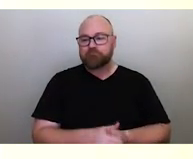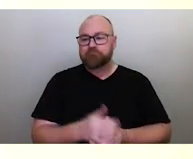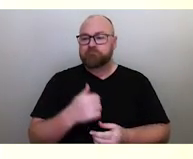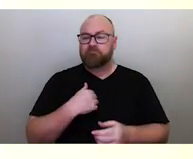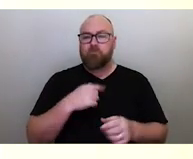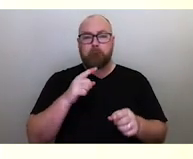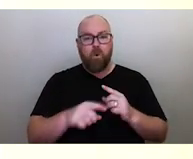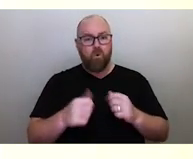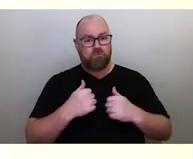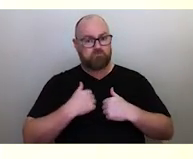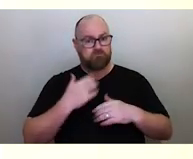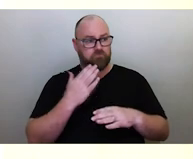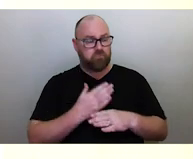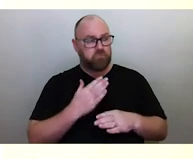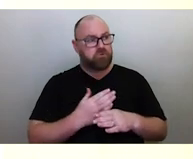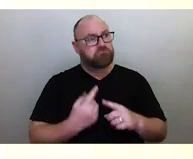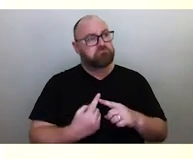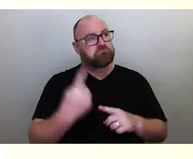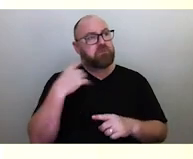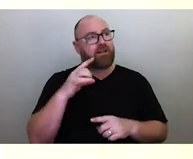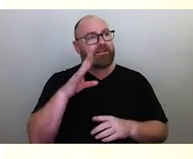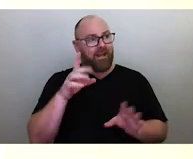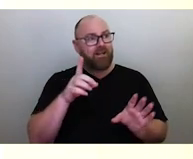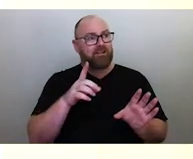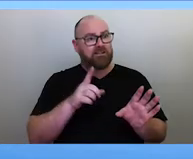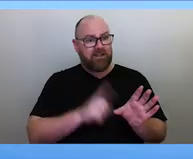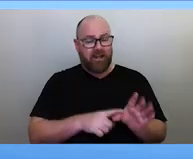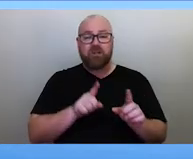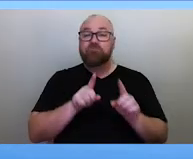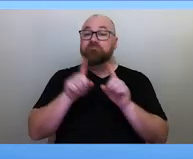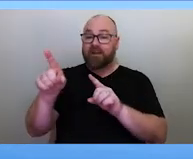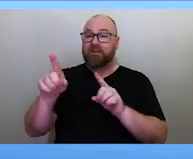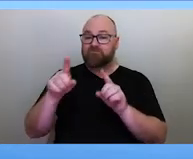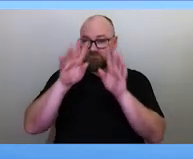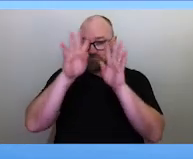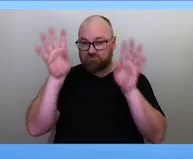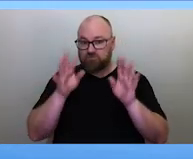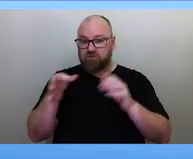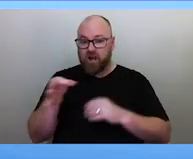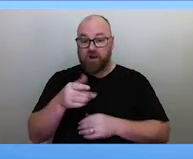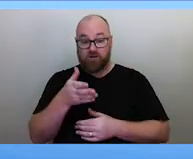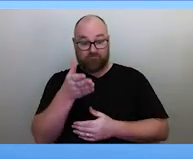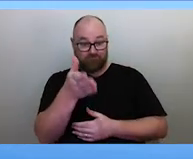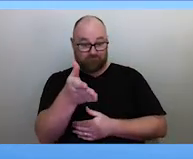throughout the last ten years in the Torres Strait, and here you can see a beautiful image of Mer.